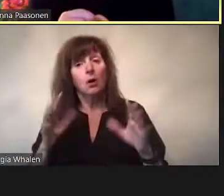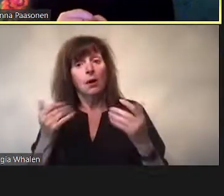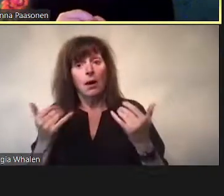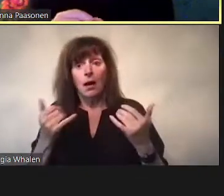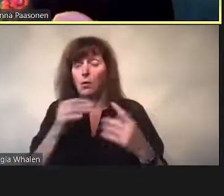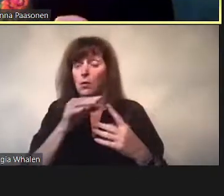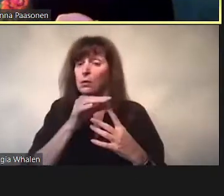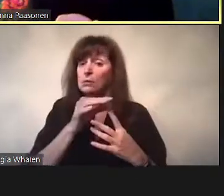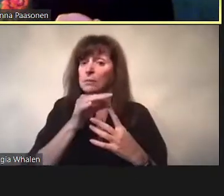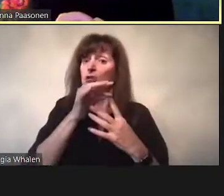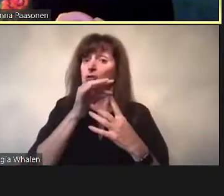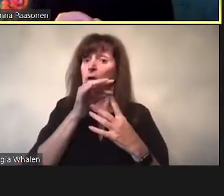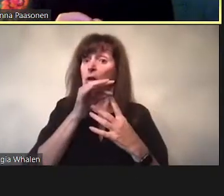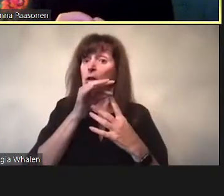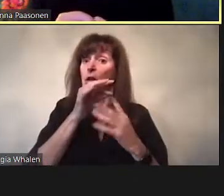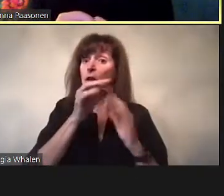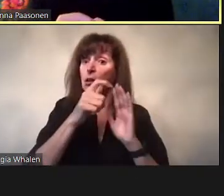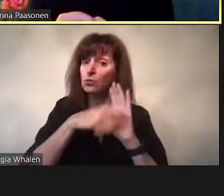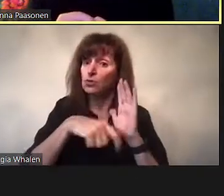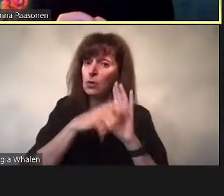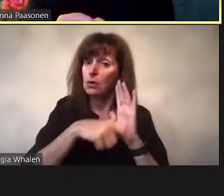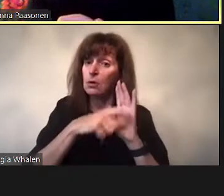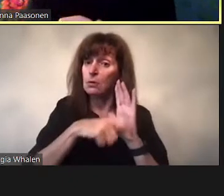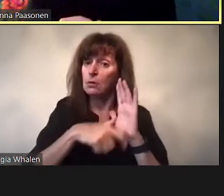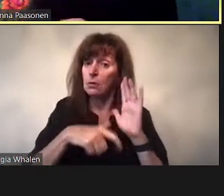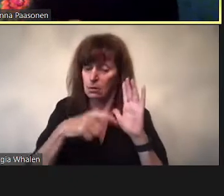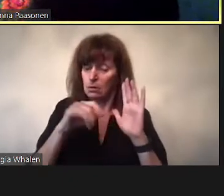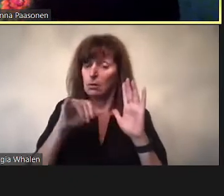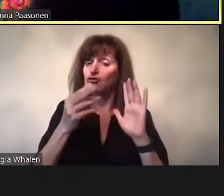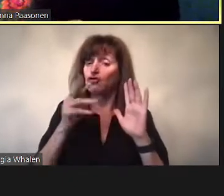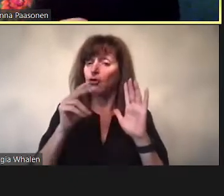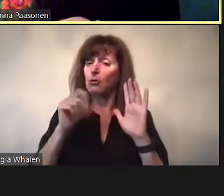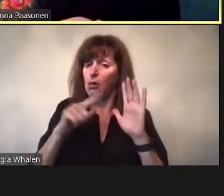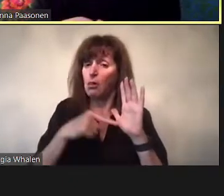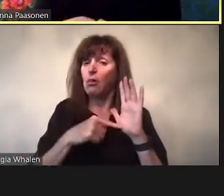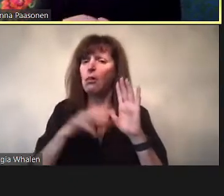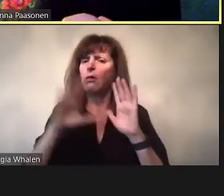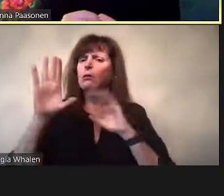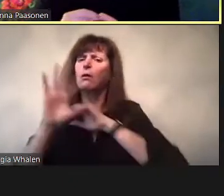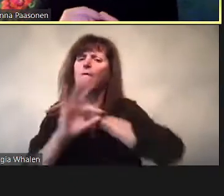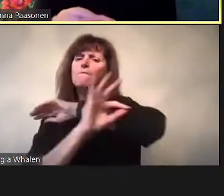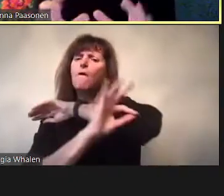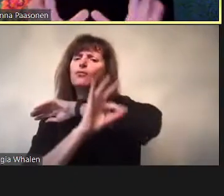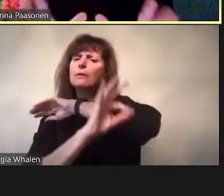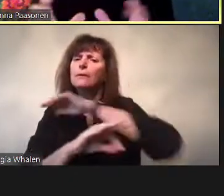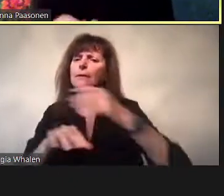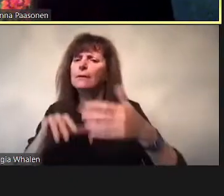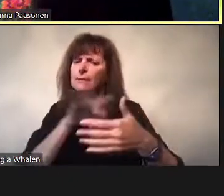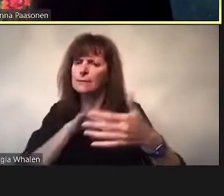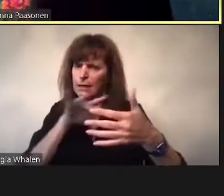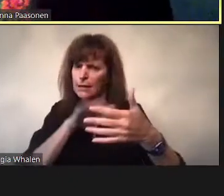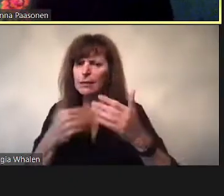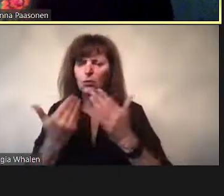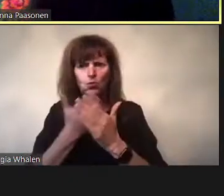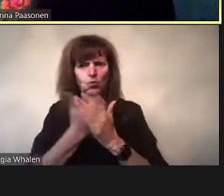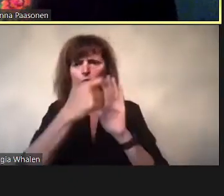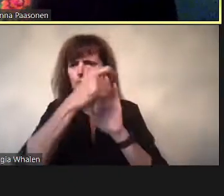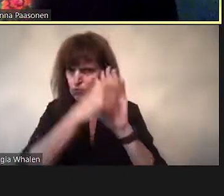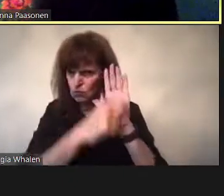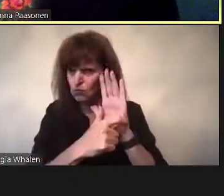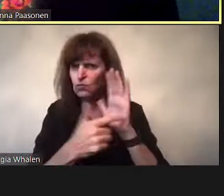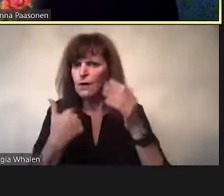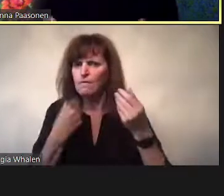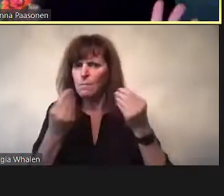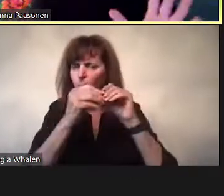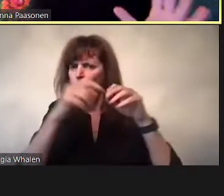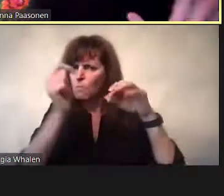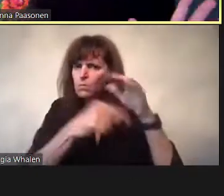They can be used in flexible ways.